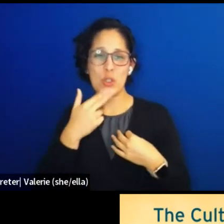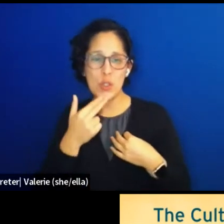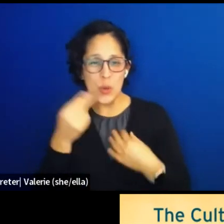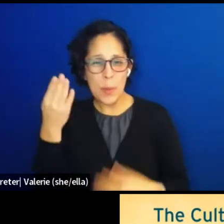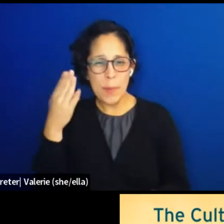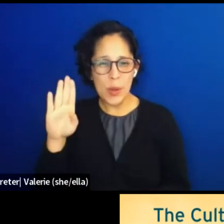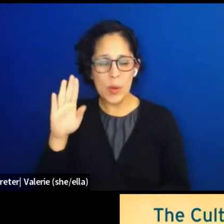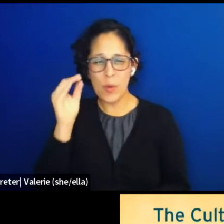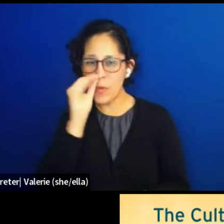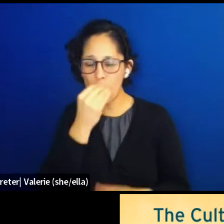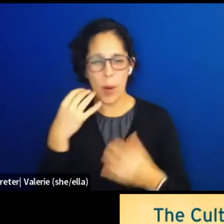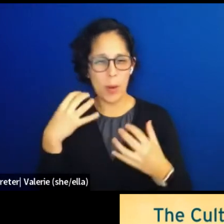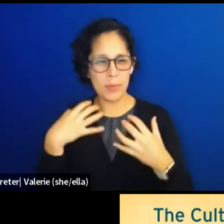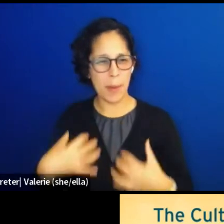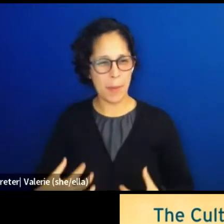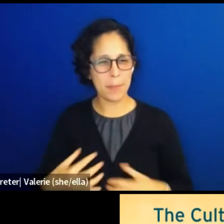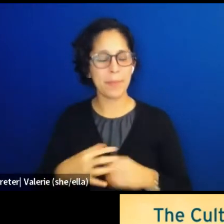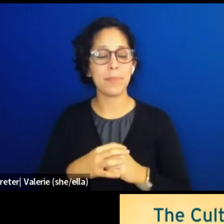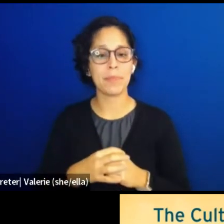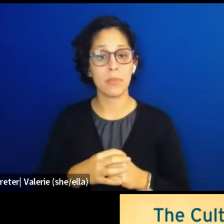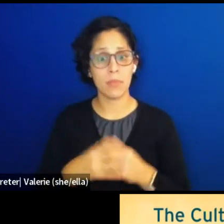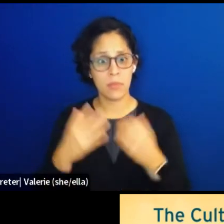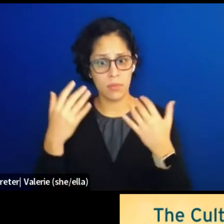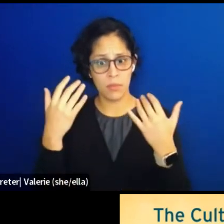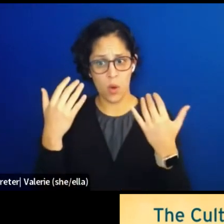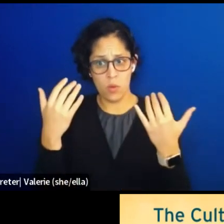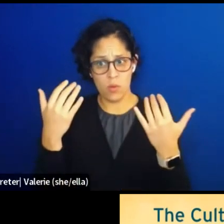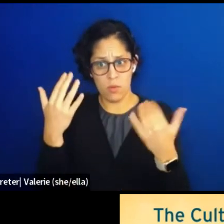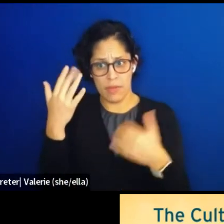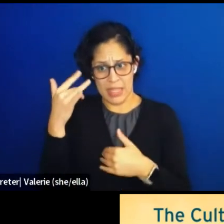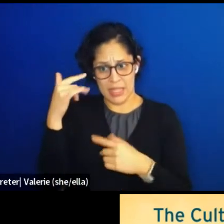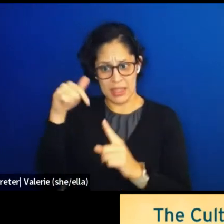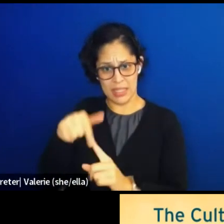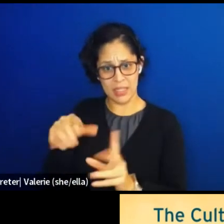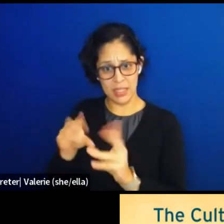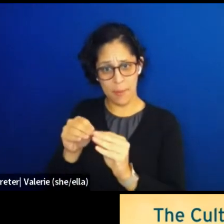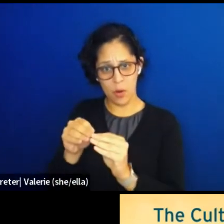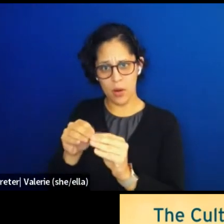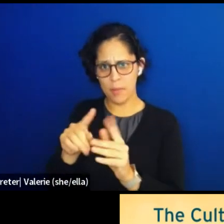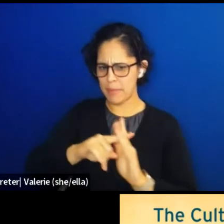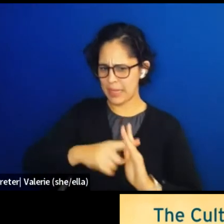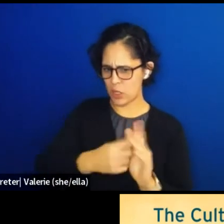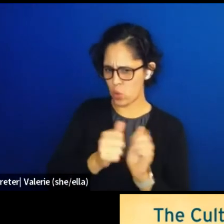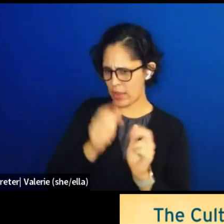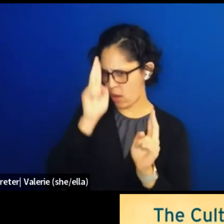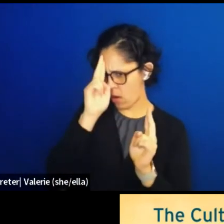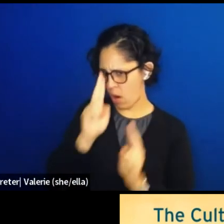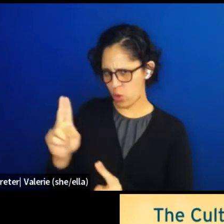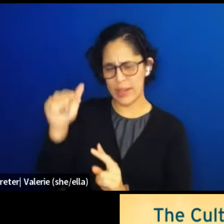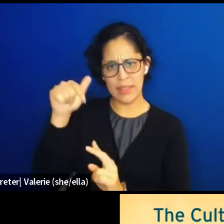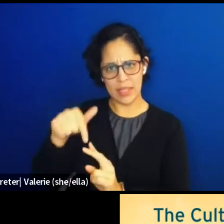Now, why is this summit beginning with honoring indigenous-led climate resistance?